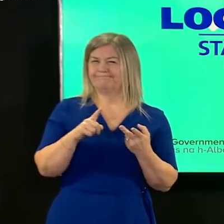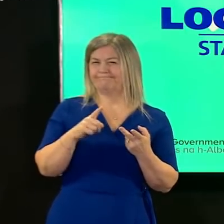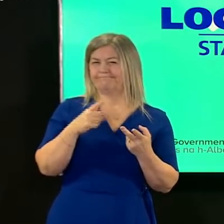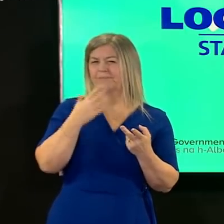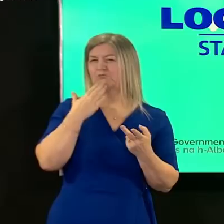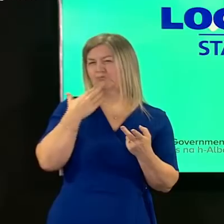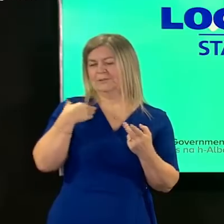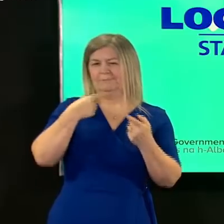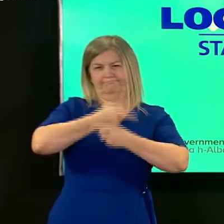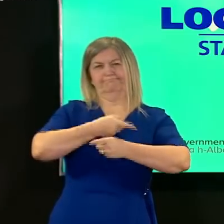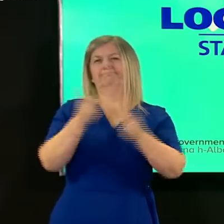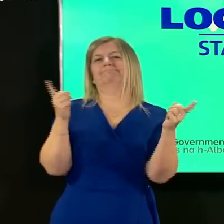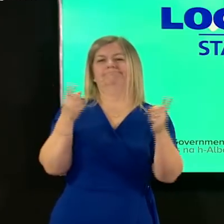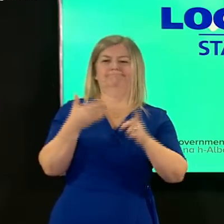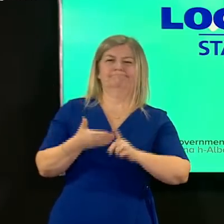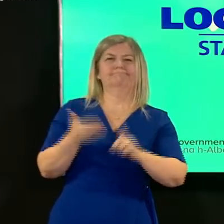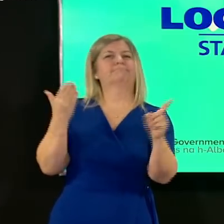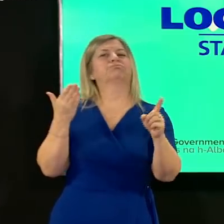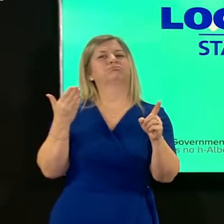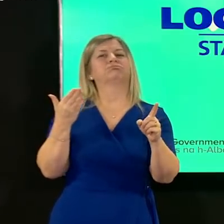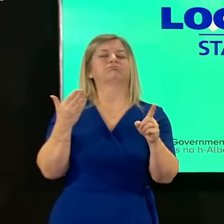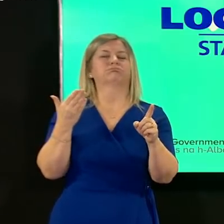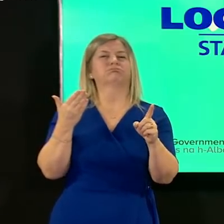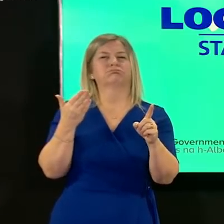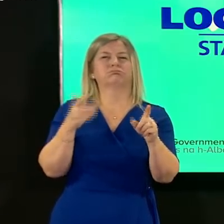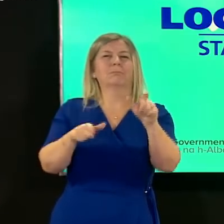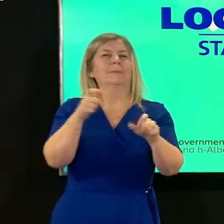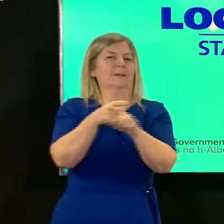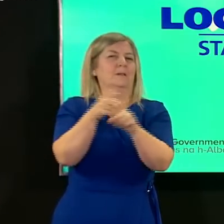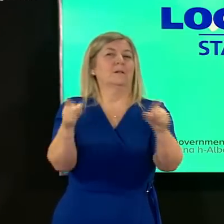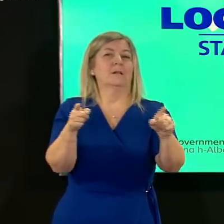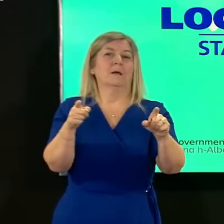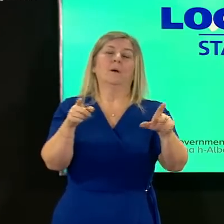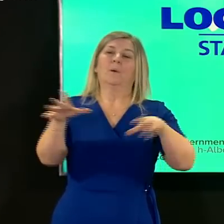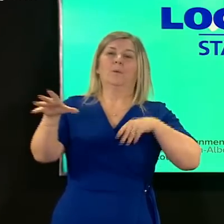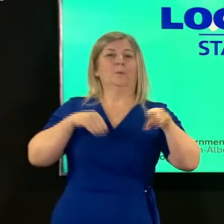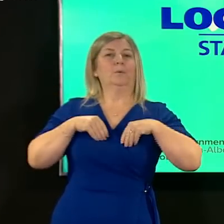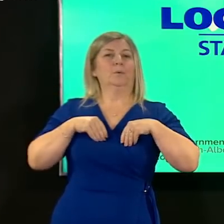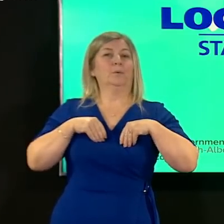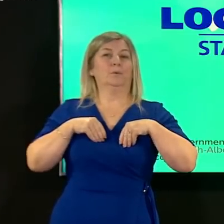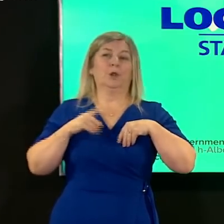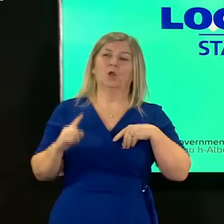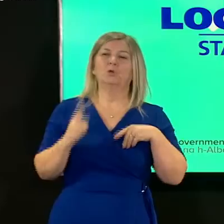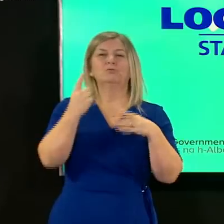identified in scotland yesterday of people who have contracted one of the new variants of the